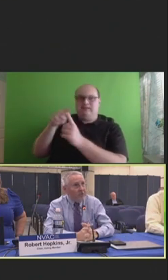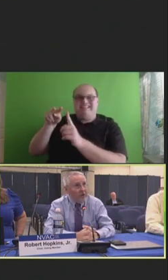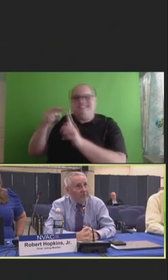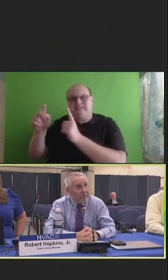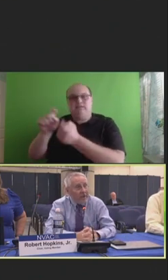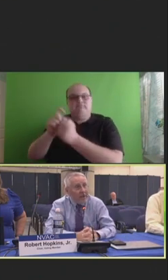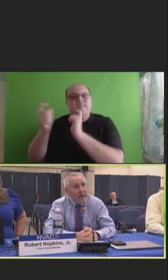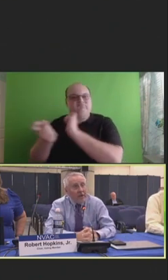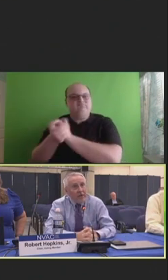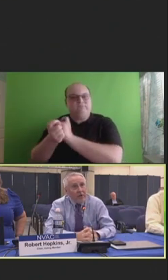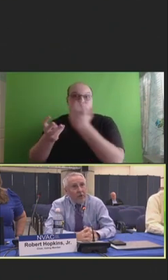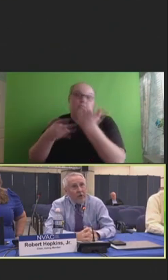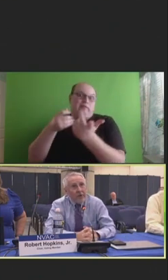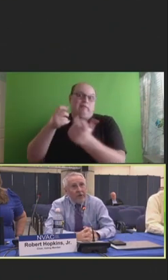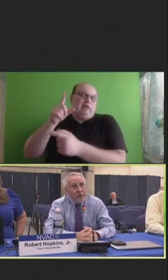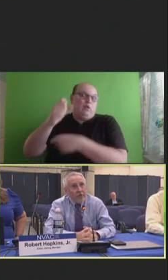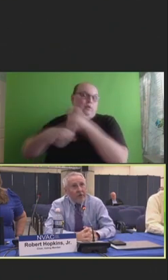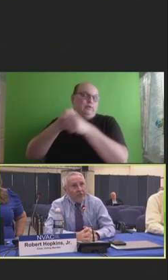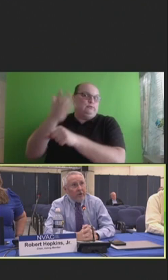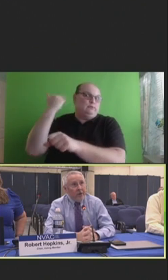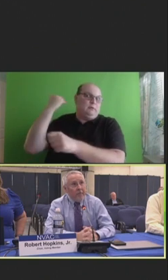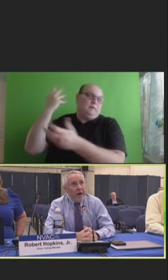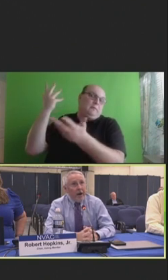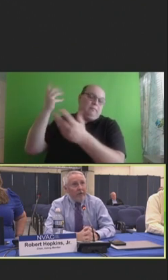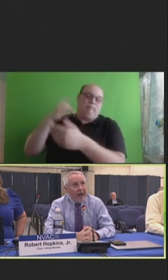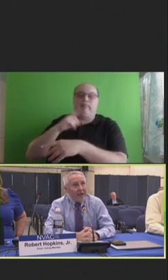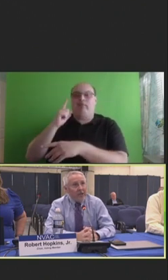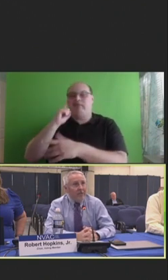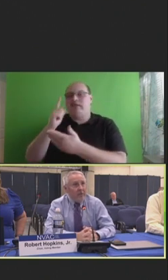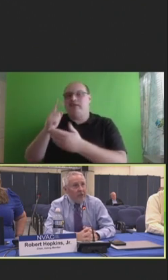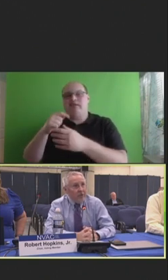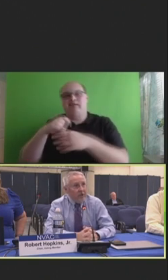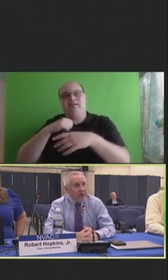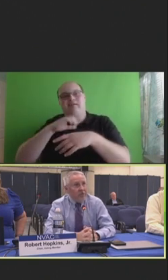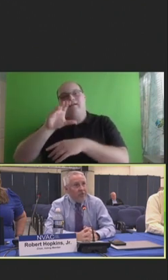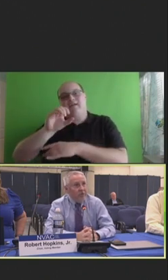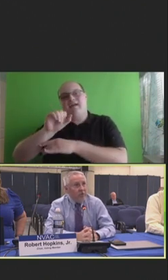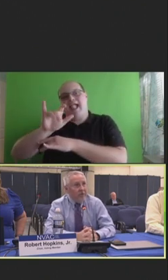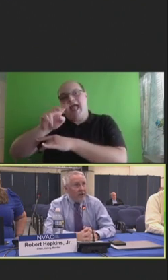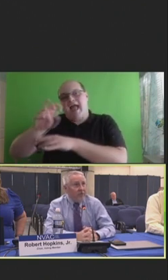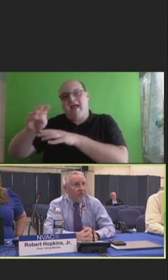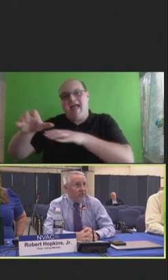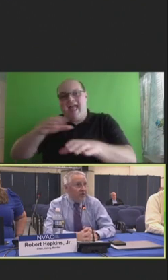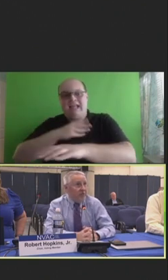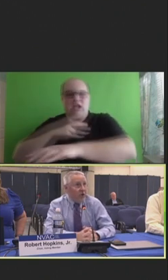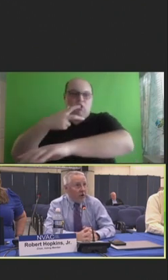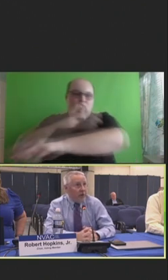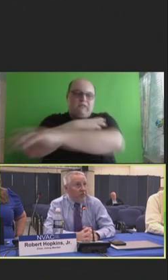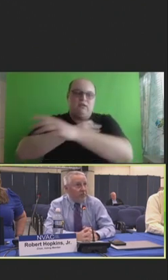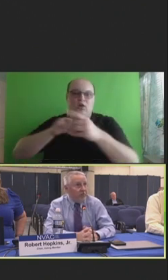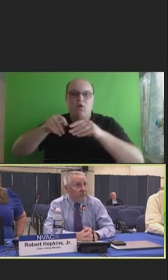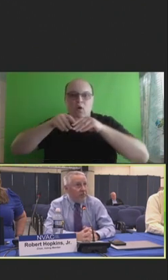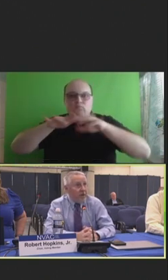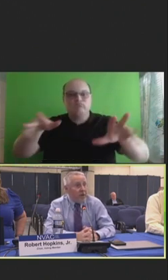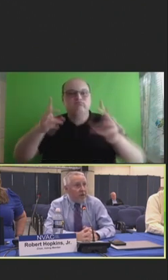You know, we think traditionally about active immunization for infectious disease targets.